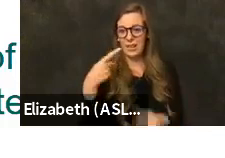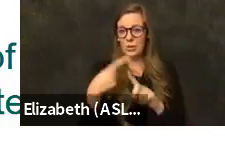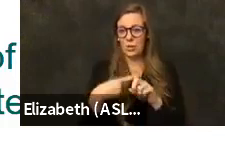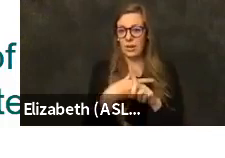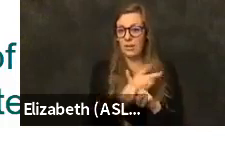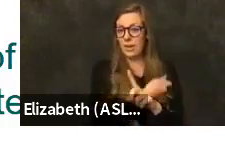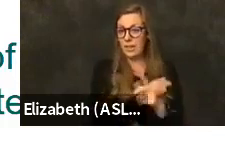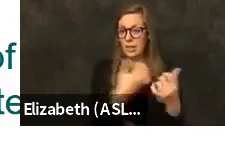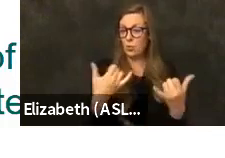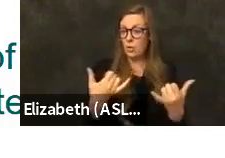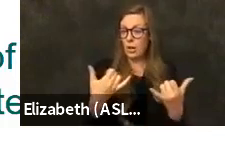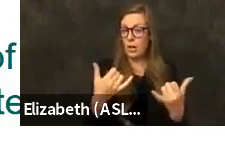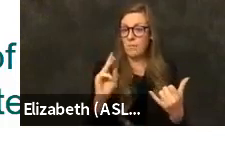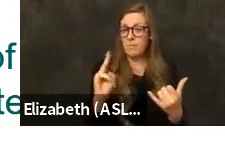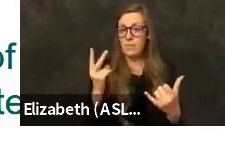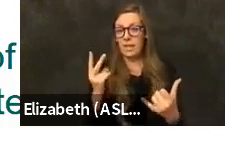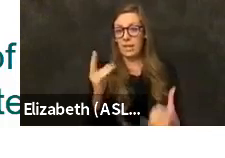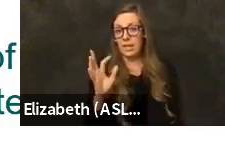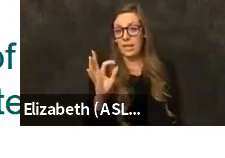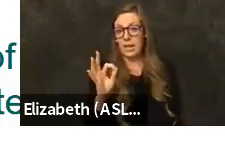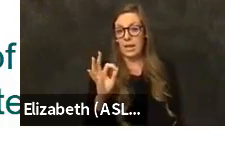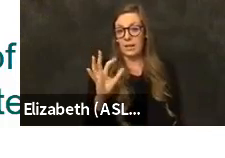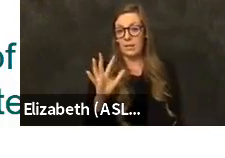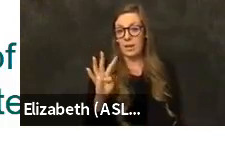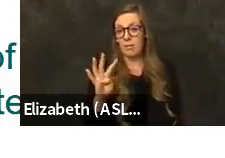And the second highest is nine, five, four, three.